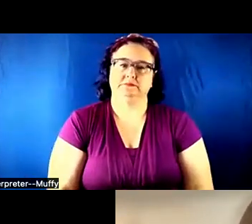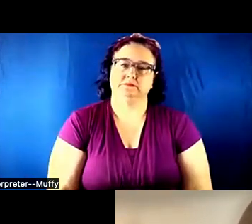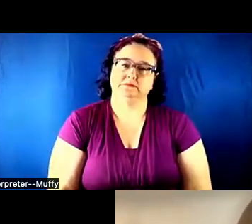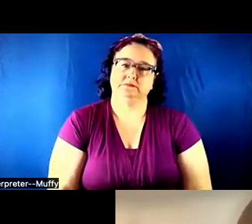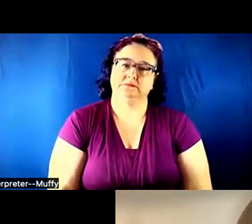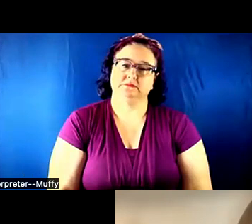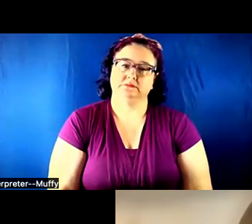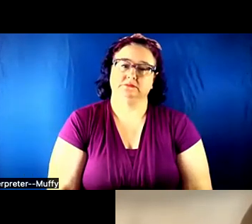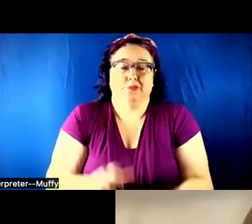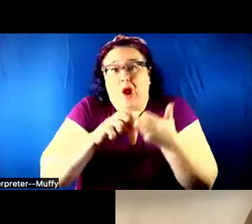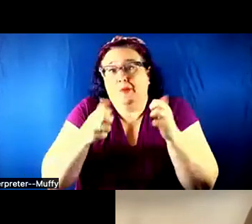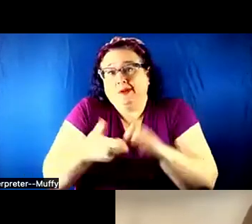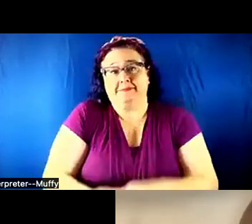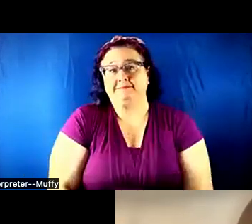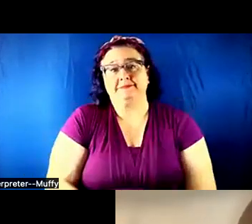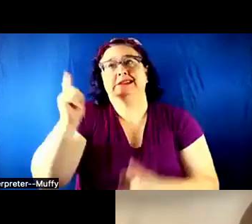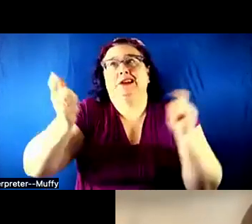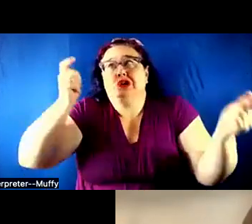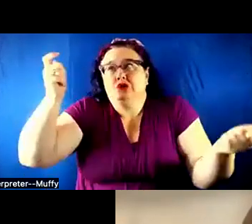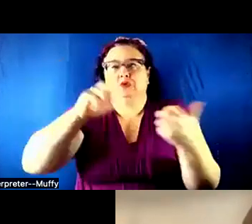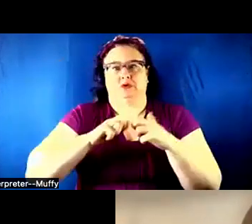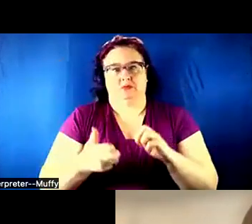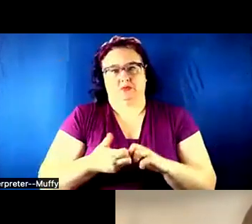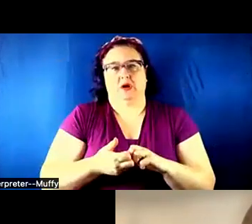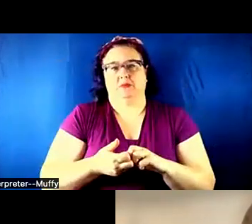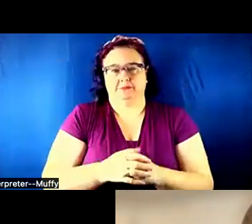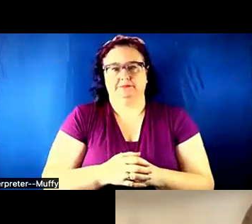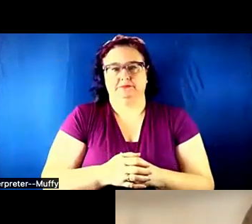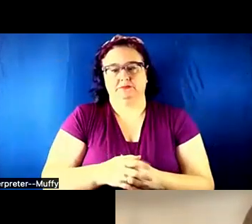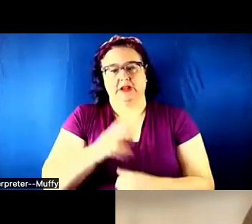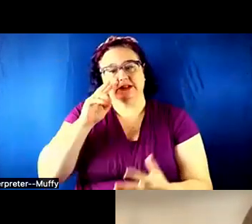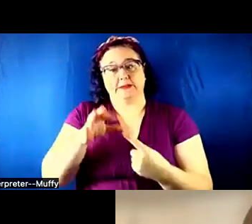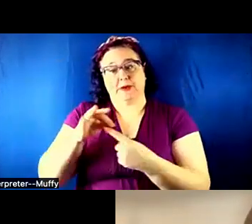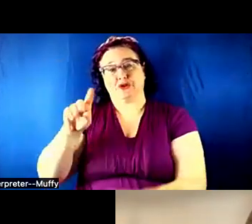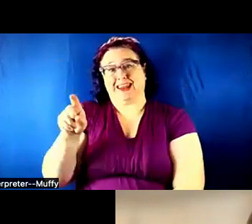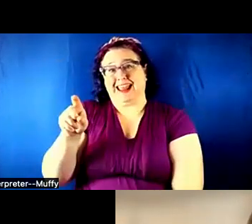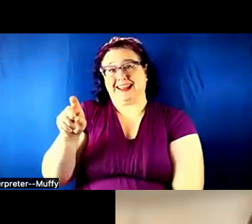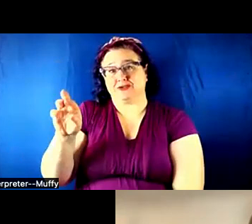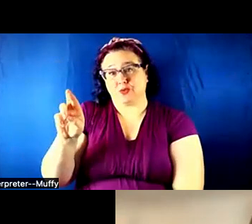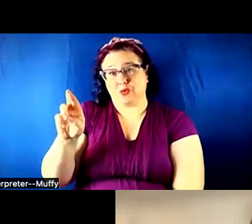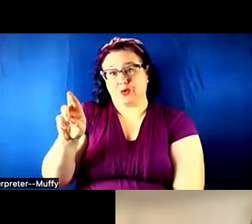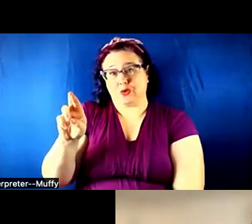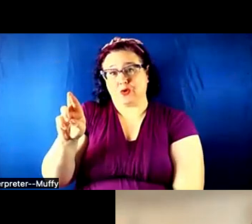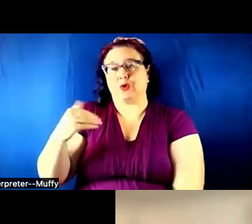huge problem that covers, when you're looking at XR, a multitude of different modalities,